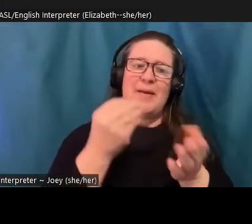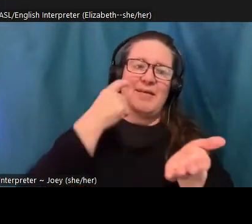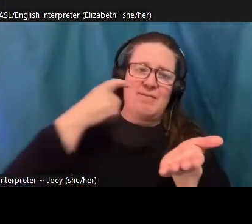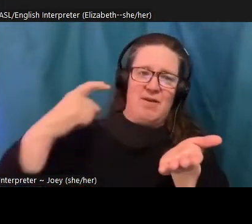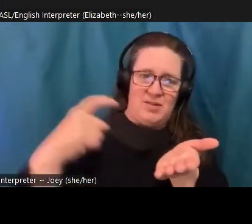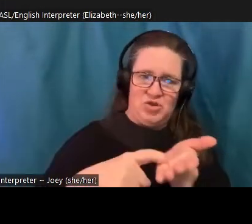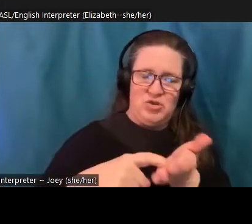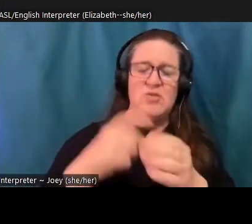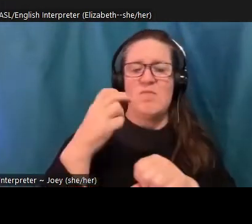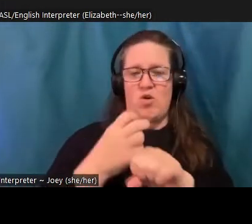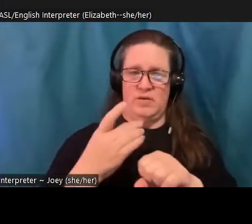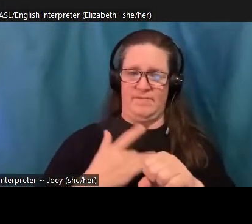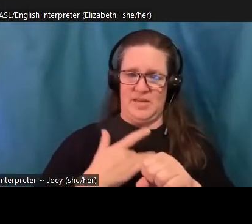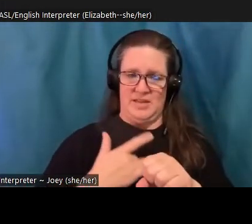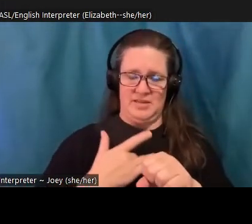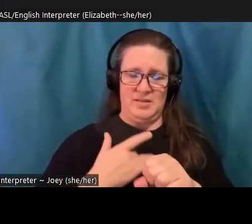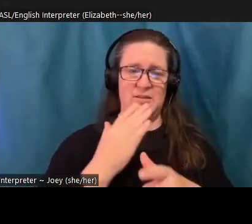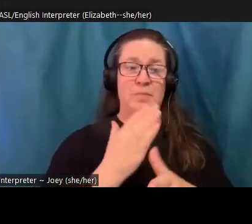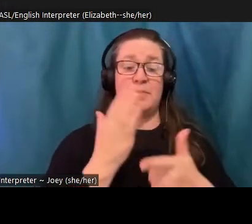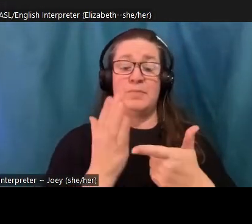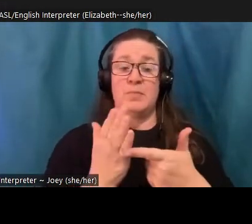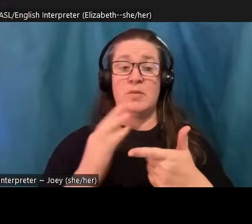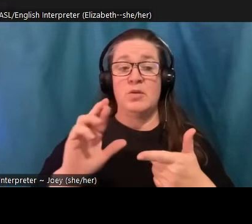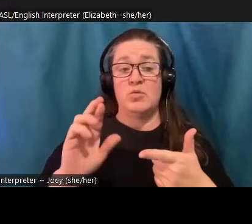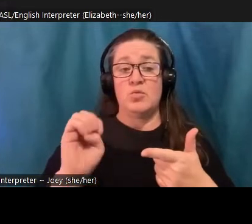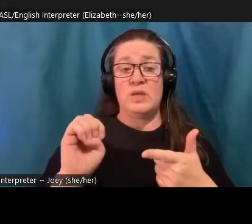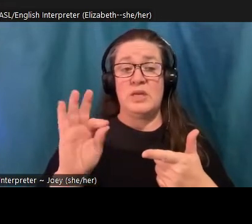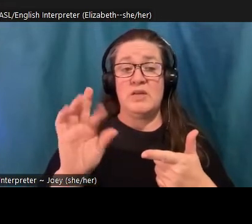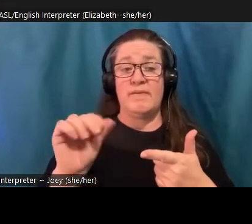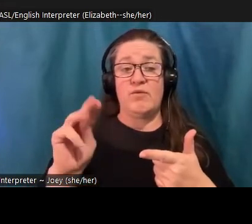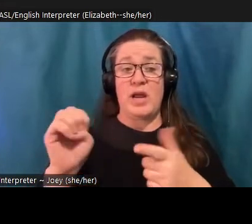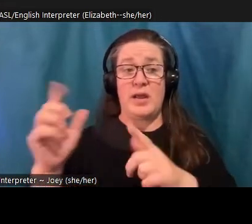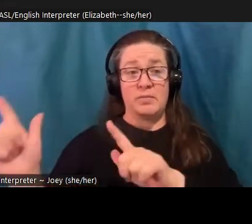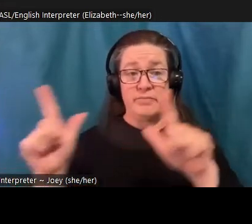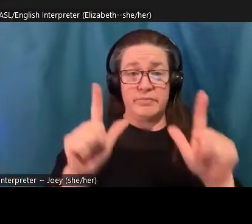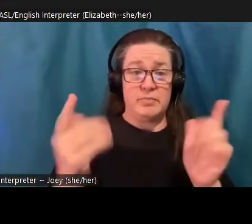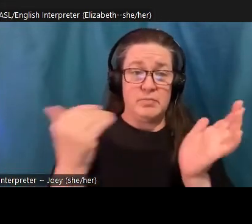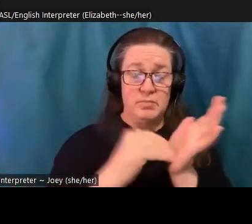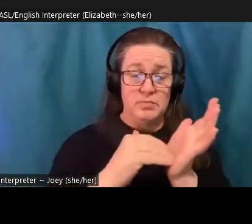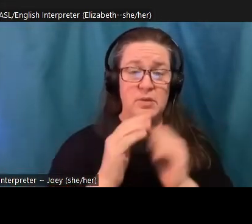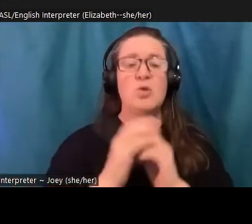second point here is about reframing. And I already talked about how we might do this with grief and hope. But there are